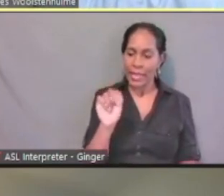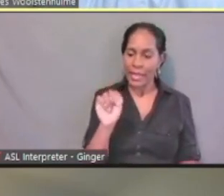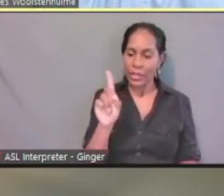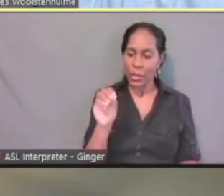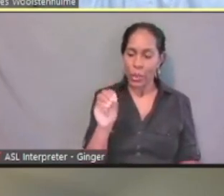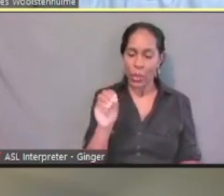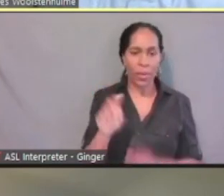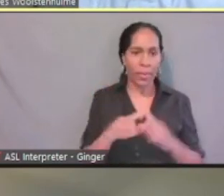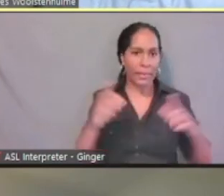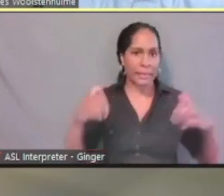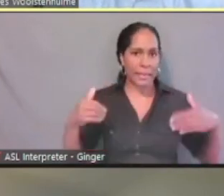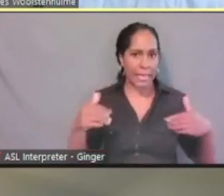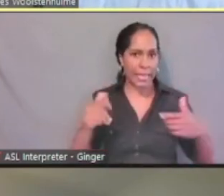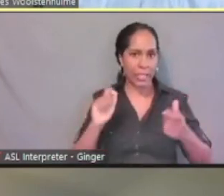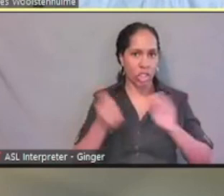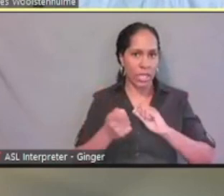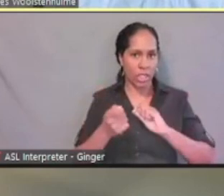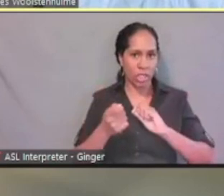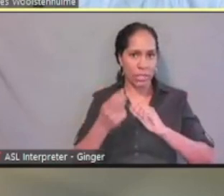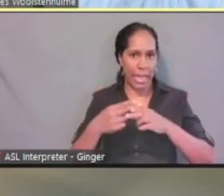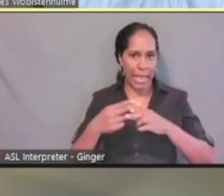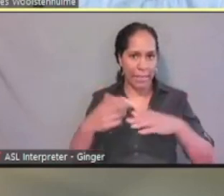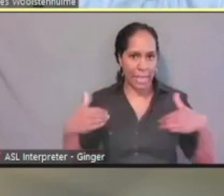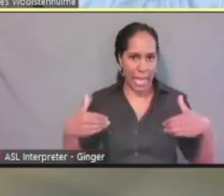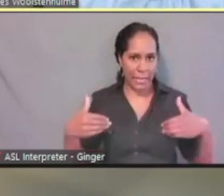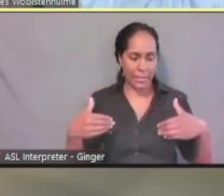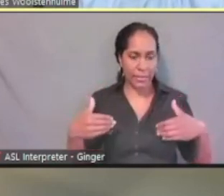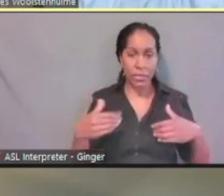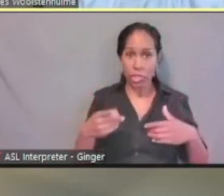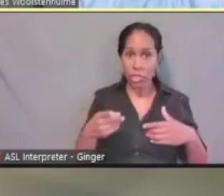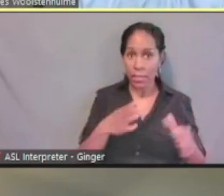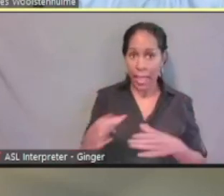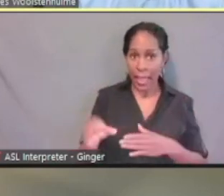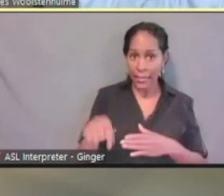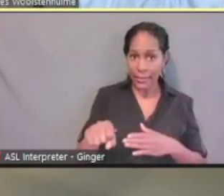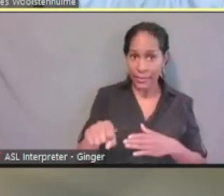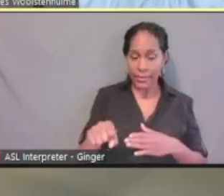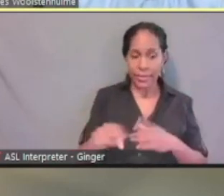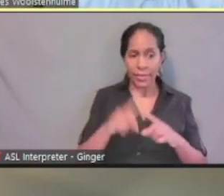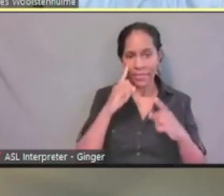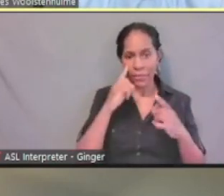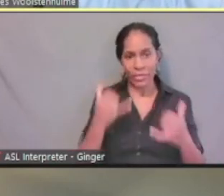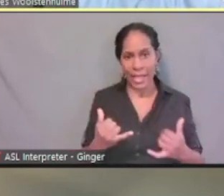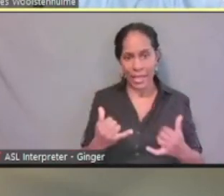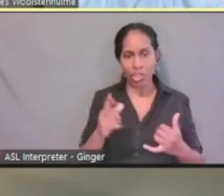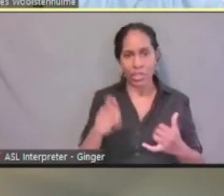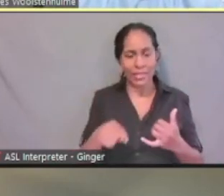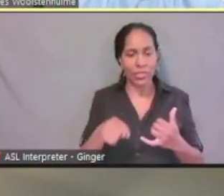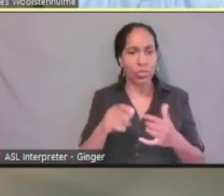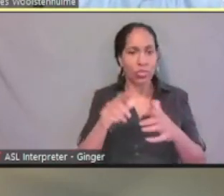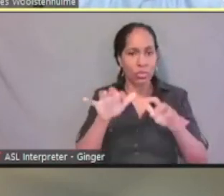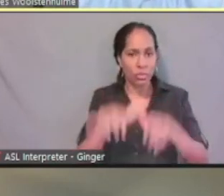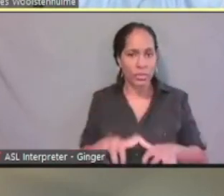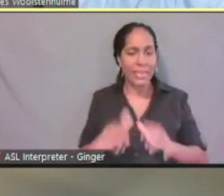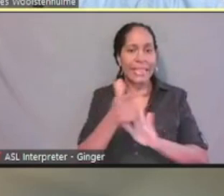She intends to, but for right now she needs to enter her legal name, which is her maiden name.